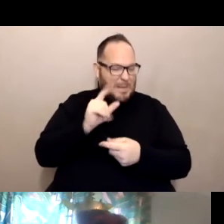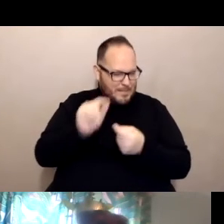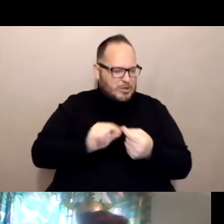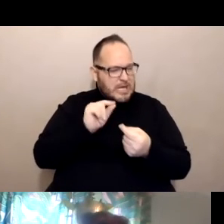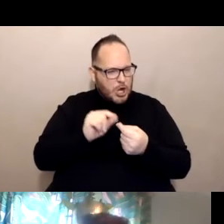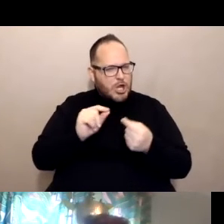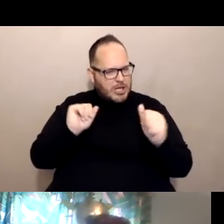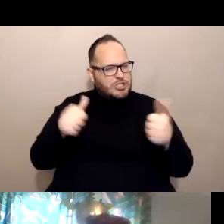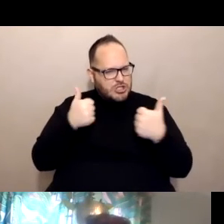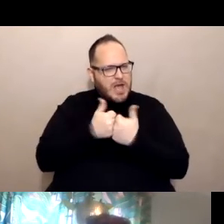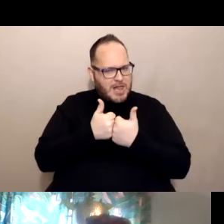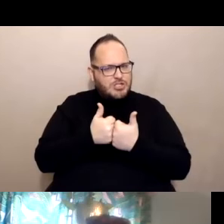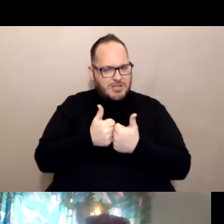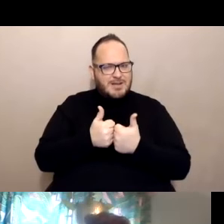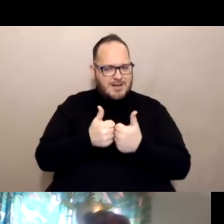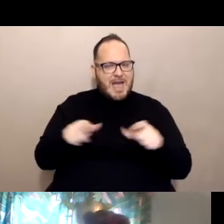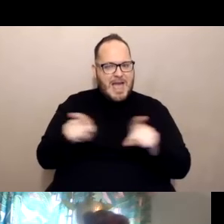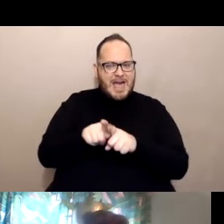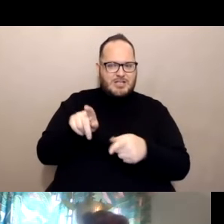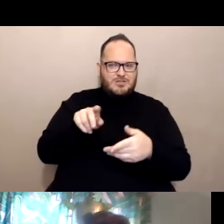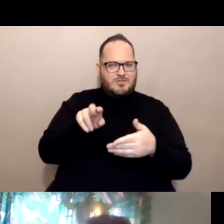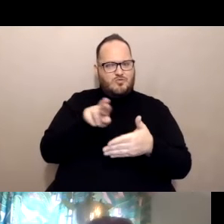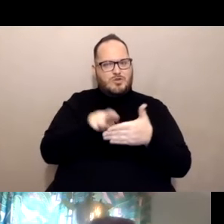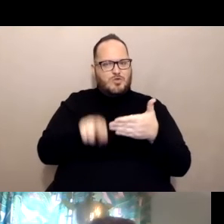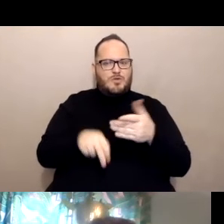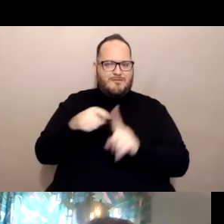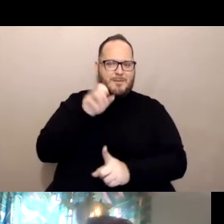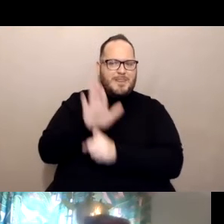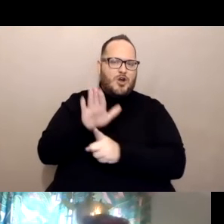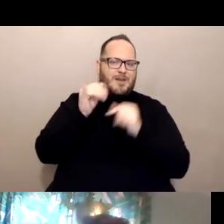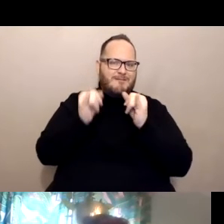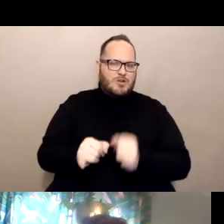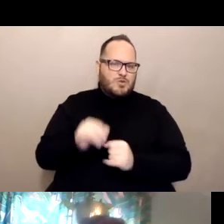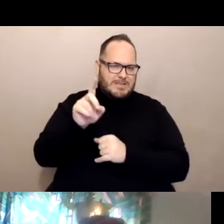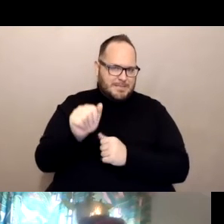as a result of the individual disability. Next slide, please.